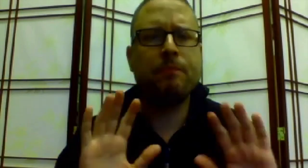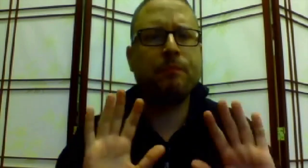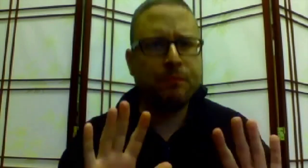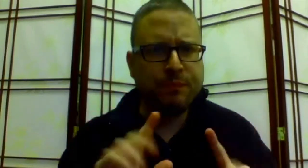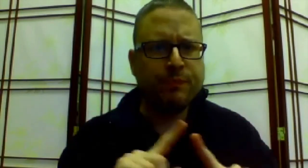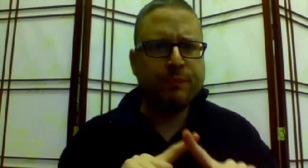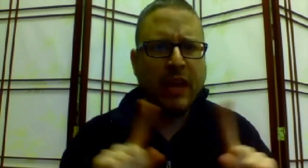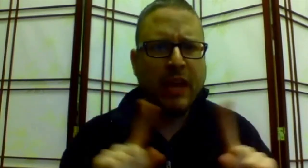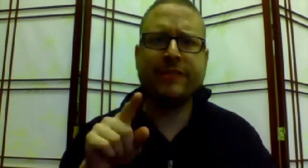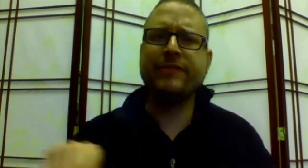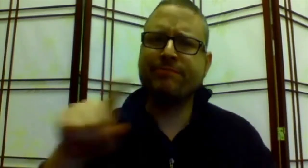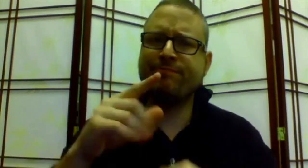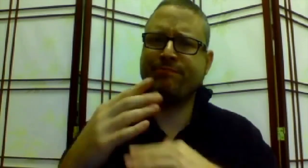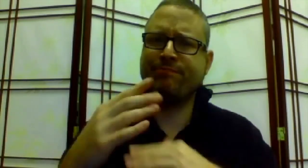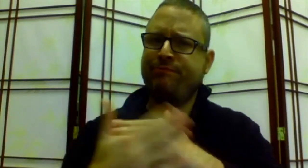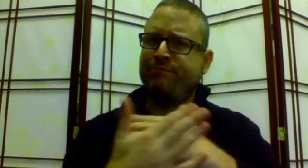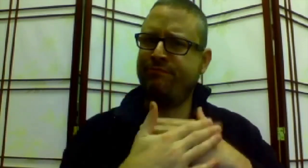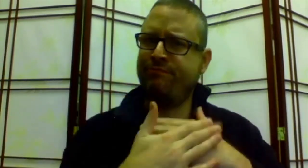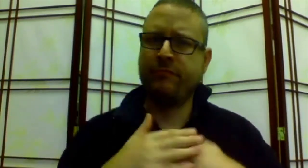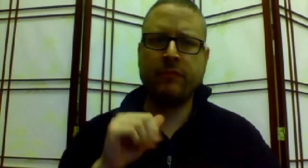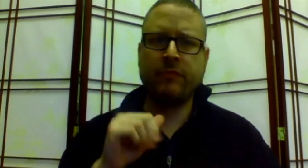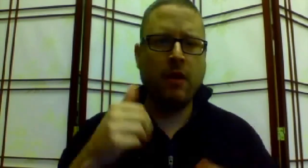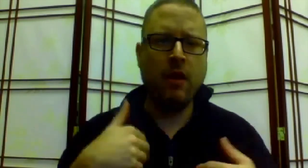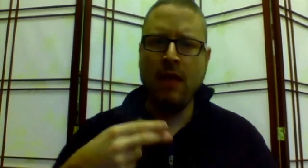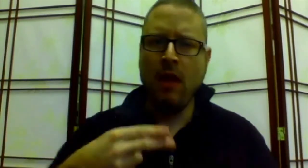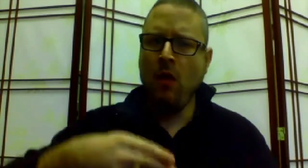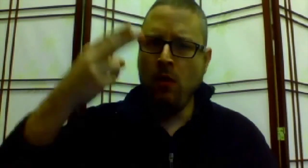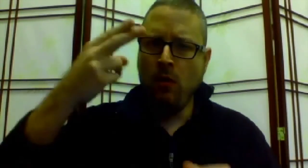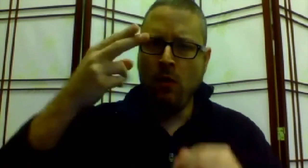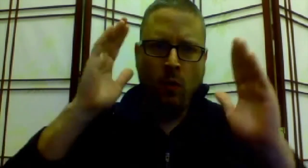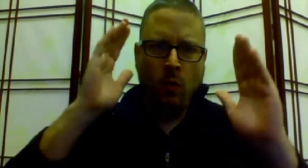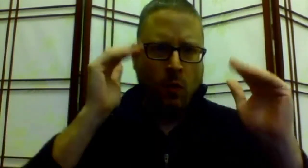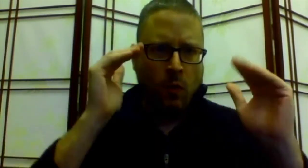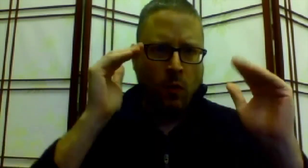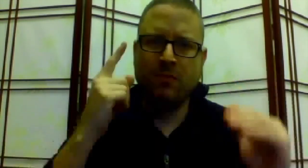They did, however, warn us not to get our hopes too high